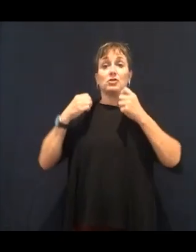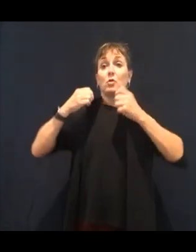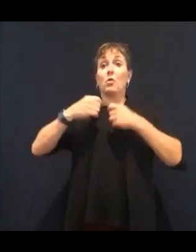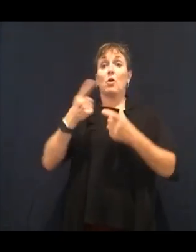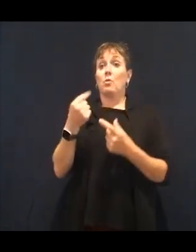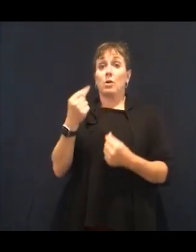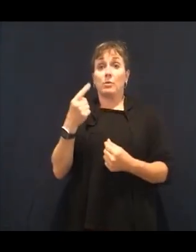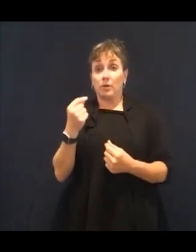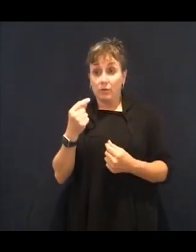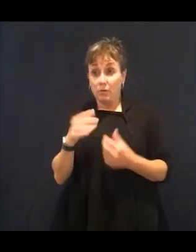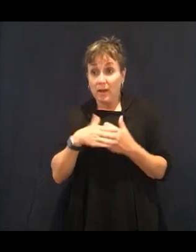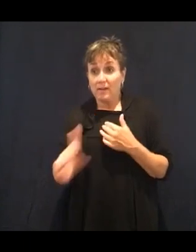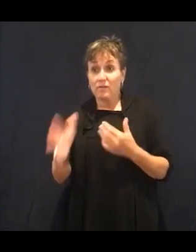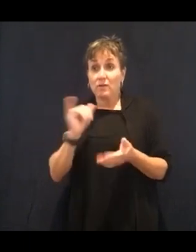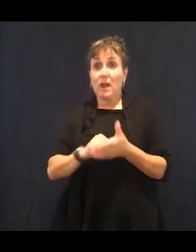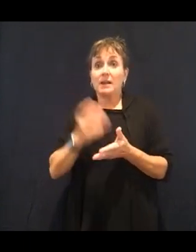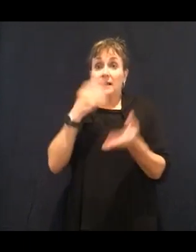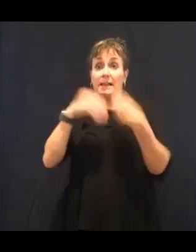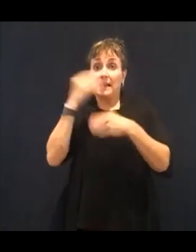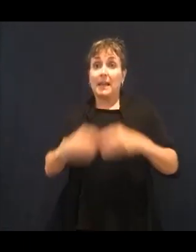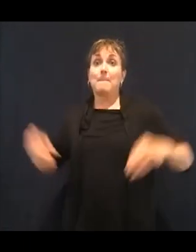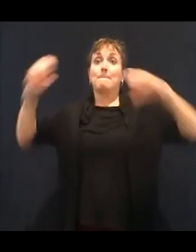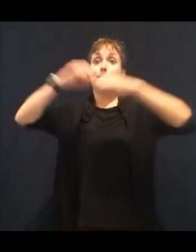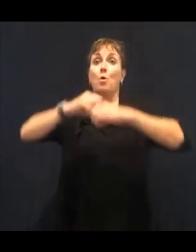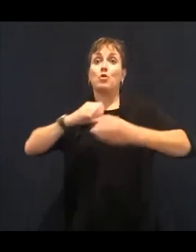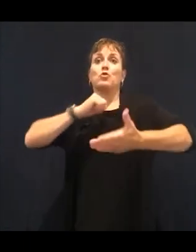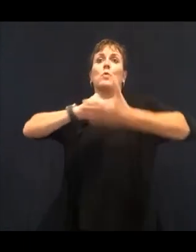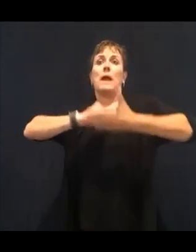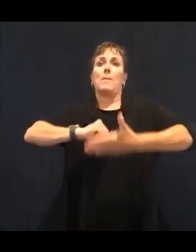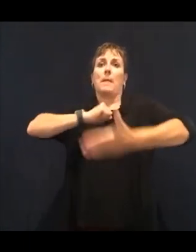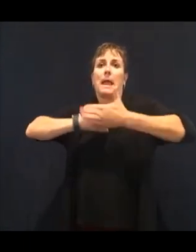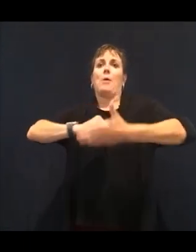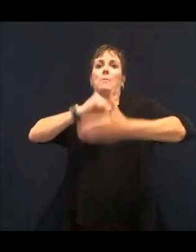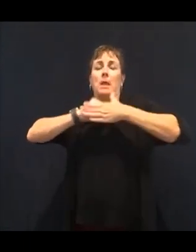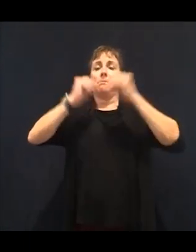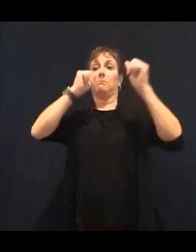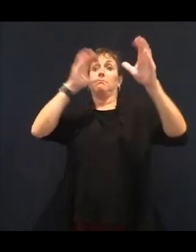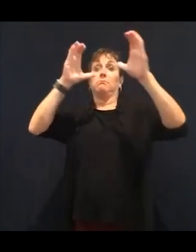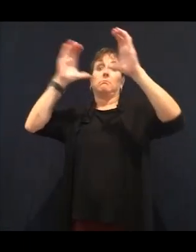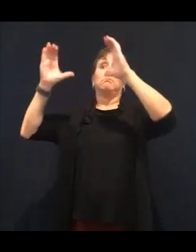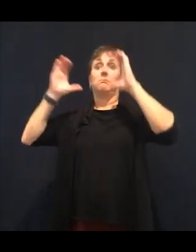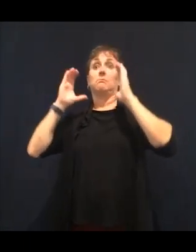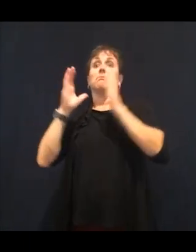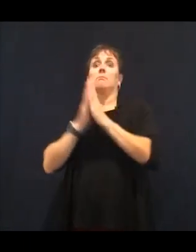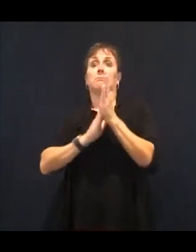secret killer -- sugar -- Americans